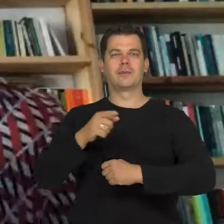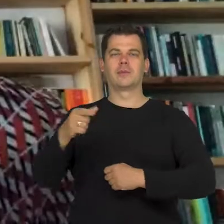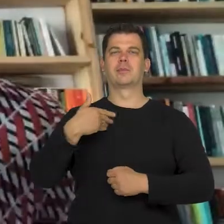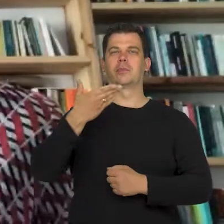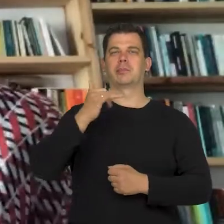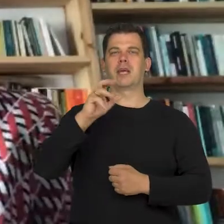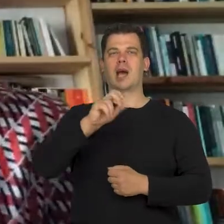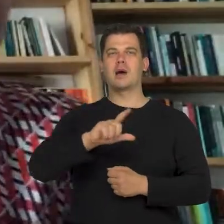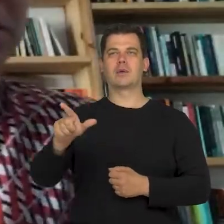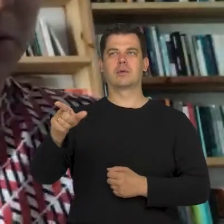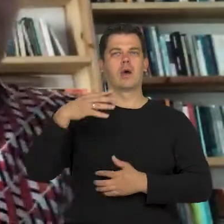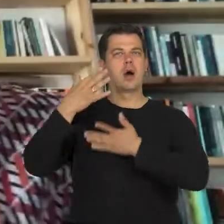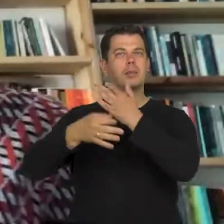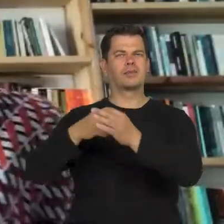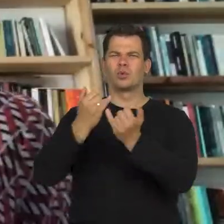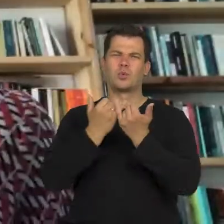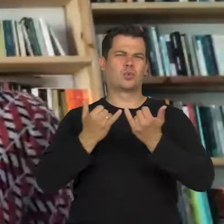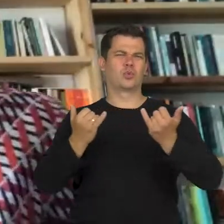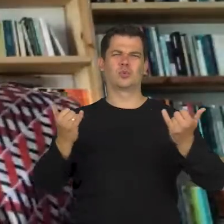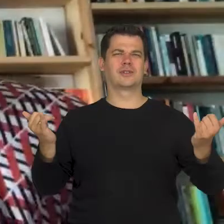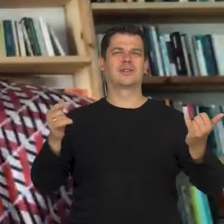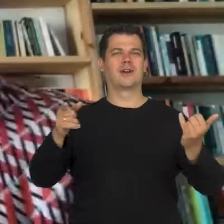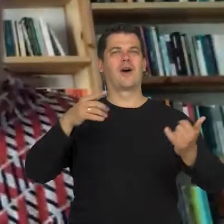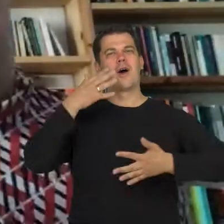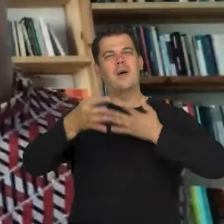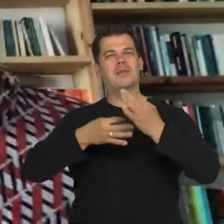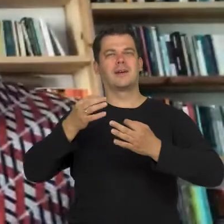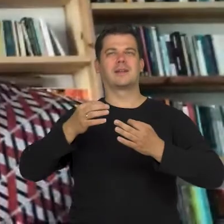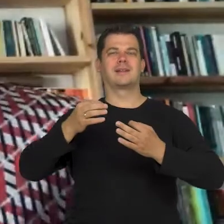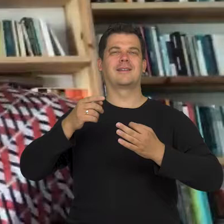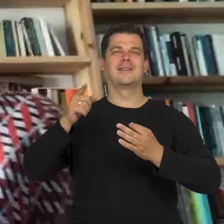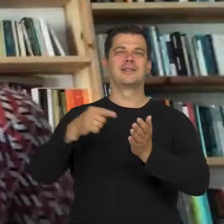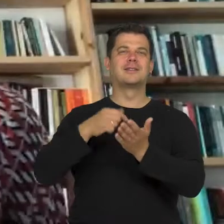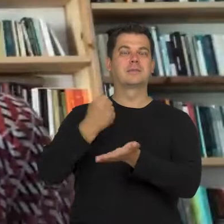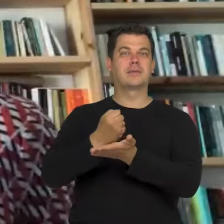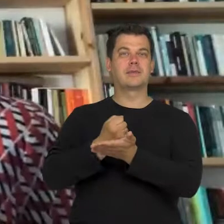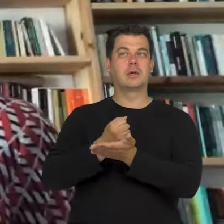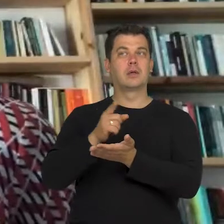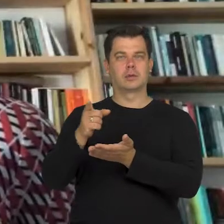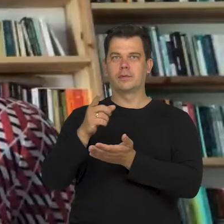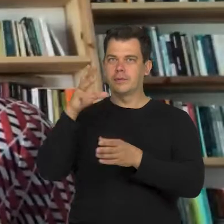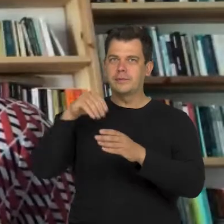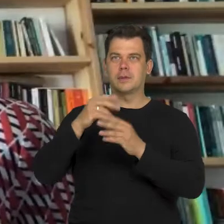always tackle many ideas in my head because they show